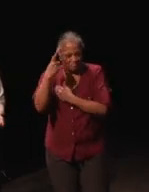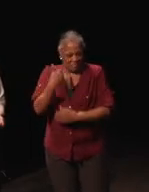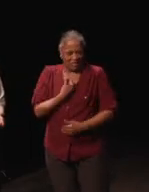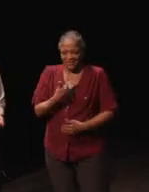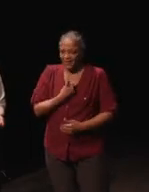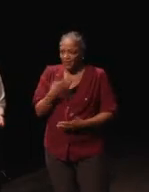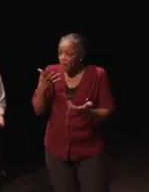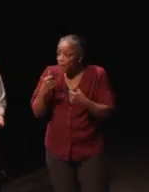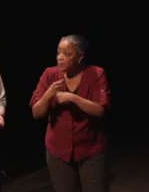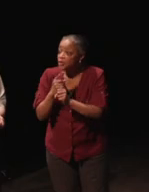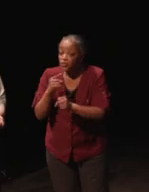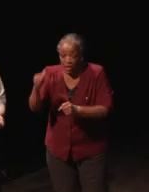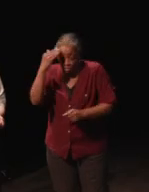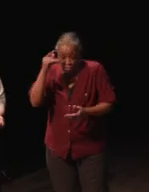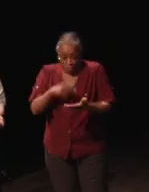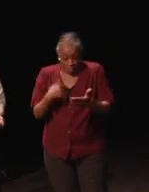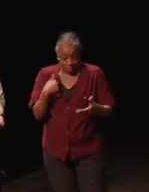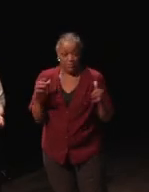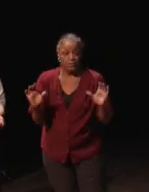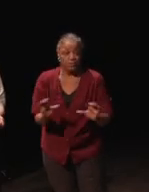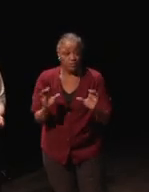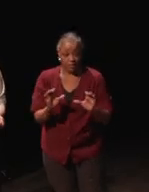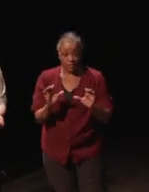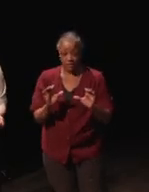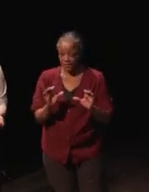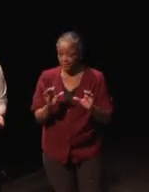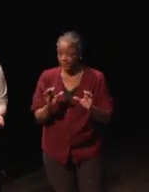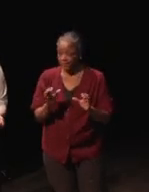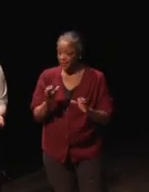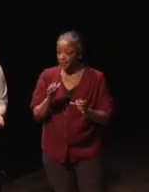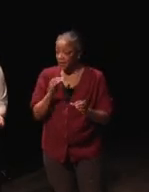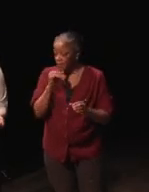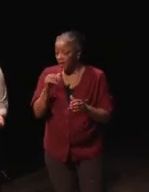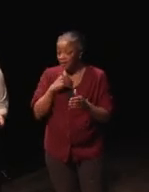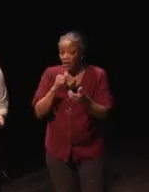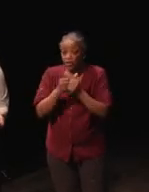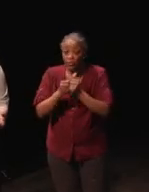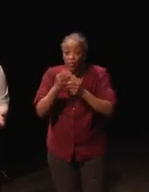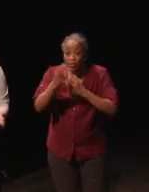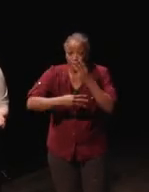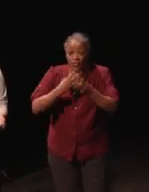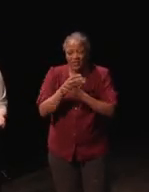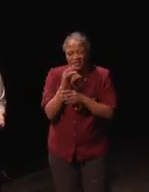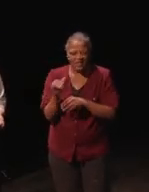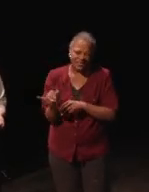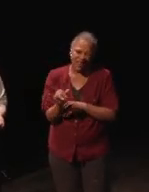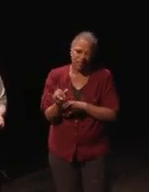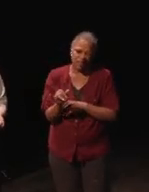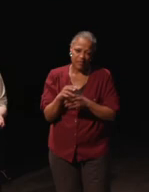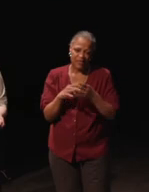wanted to make sure they knew what I was doing. My non-sports role currently is the same where I'm still passing feedback